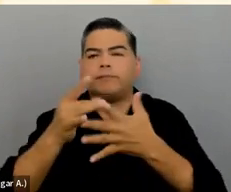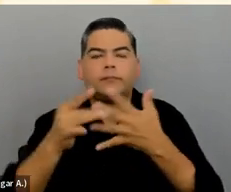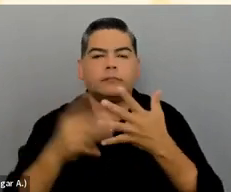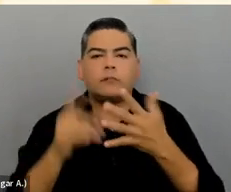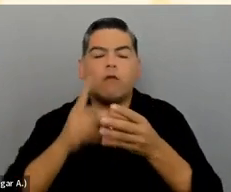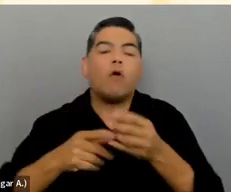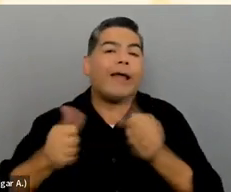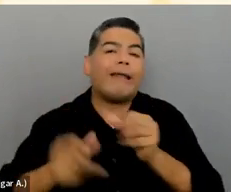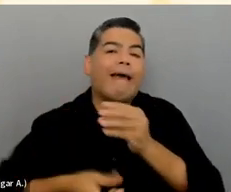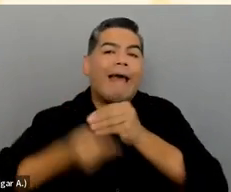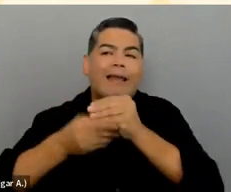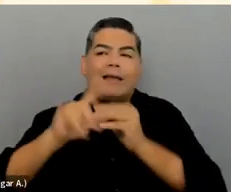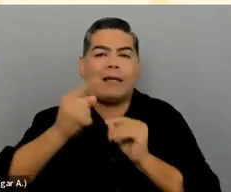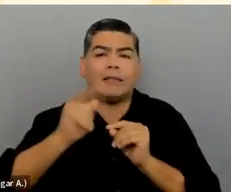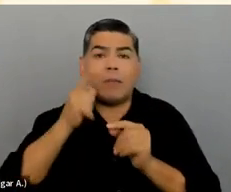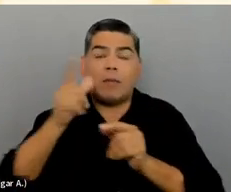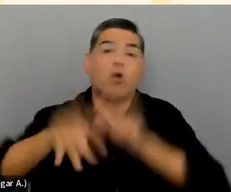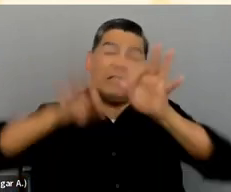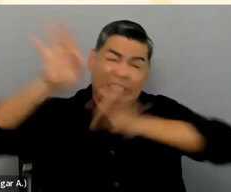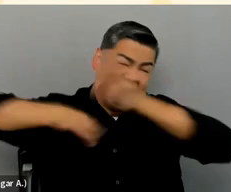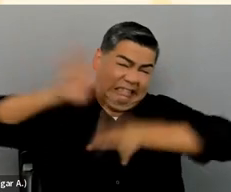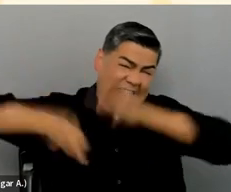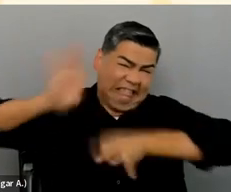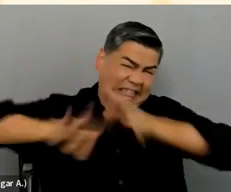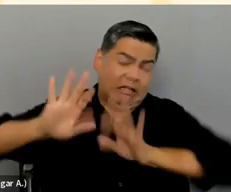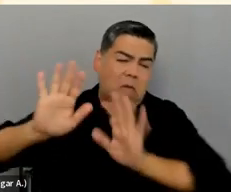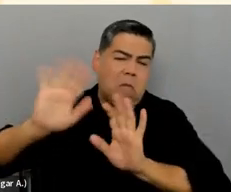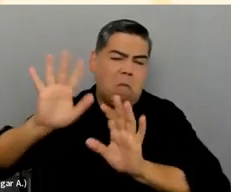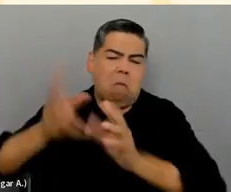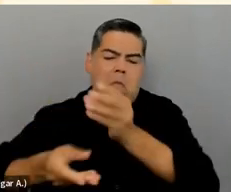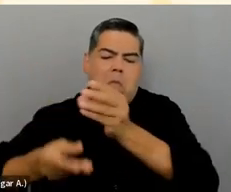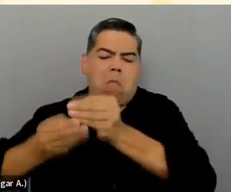and then you put the fuller description in the body of the post.